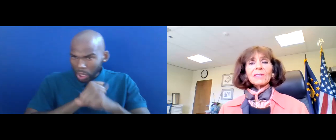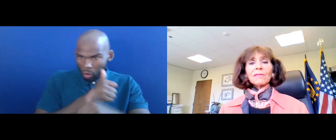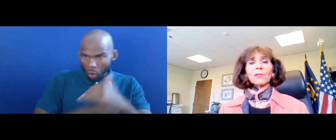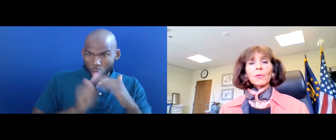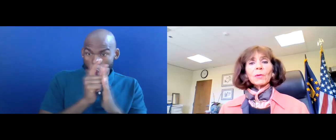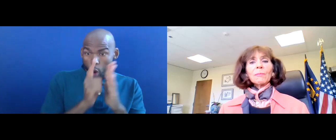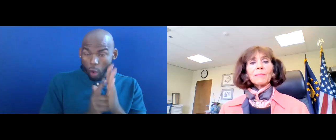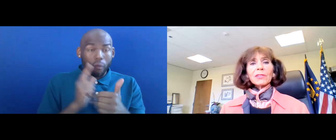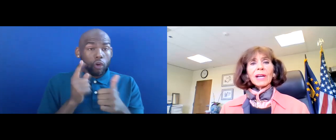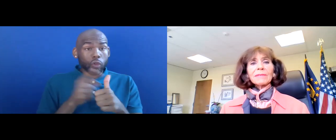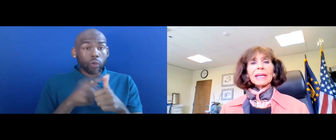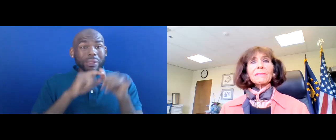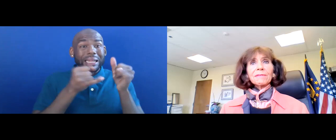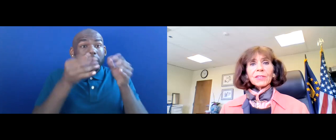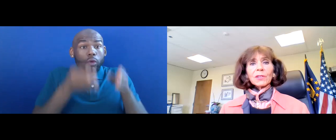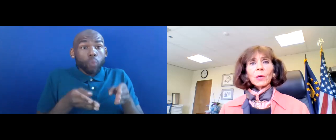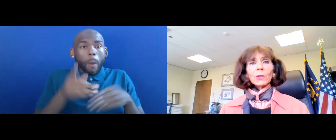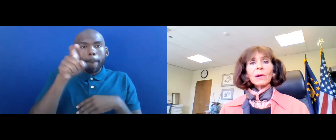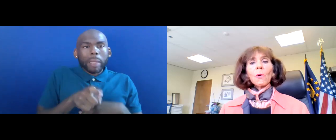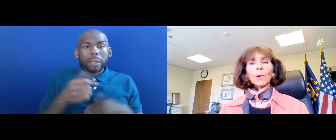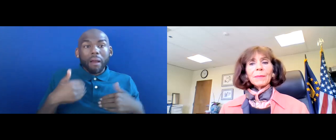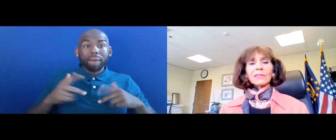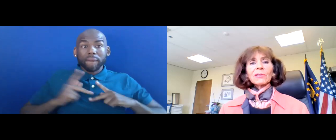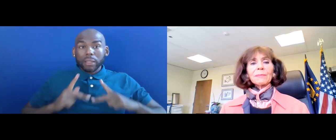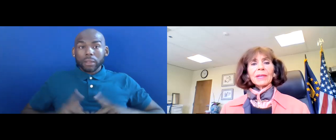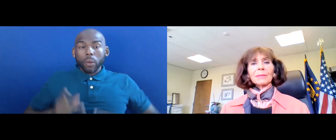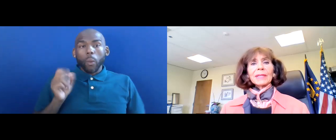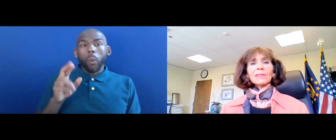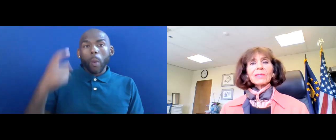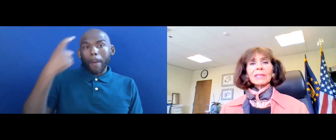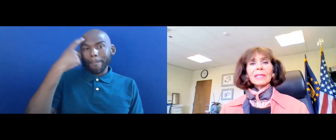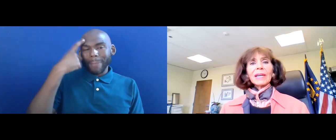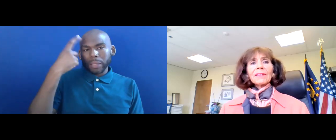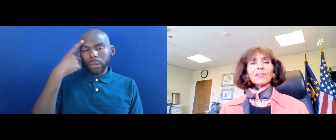INDIVIDUAL MUST HAVE A PHYSICAL OR MENTAL IMPAIRMENT.